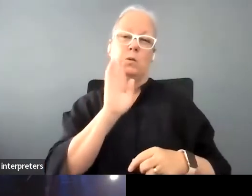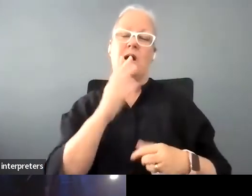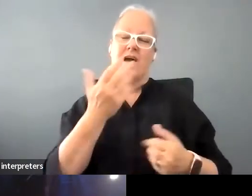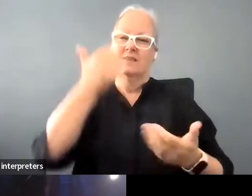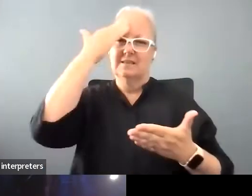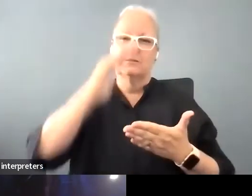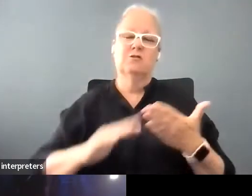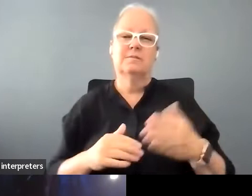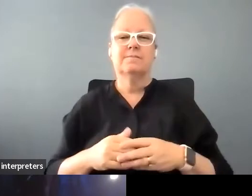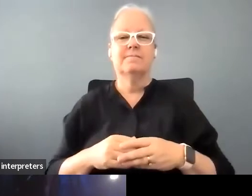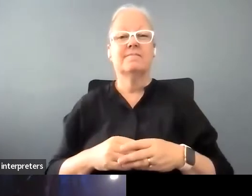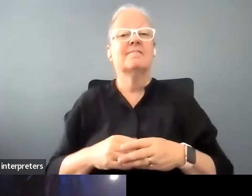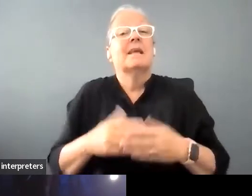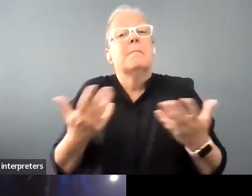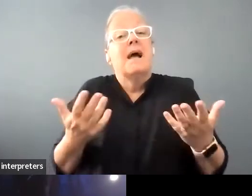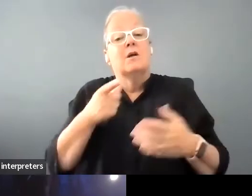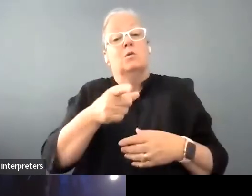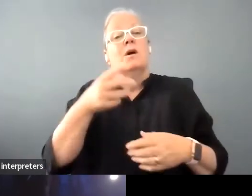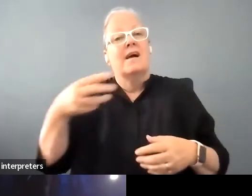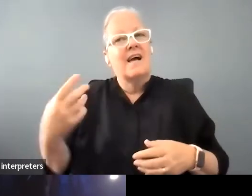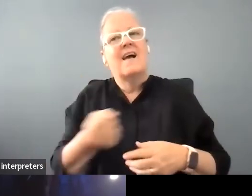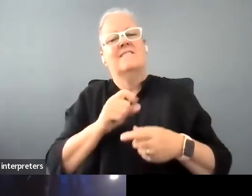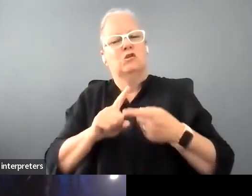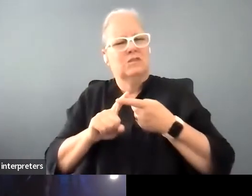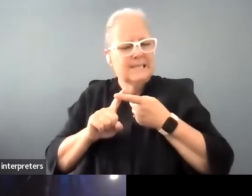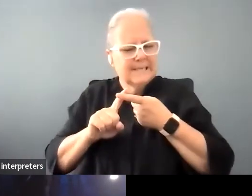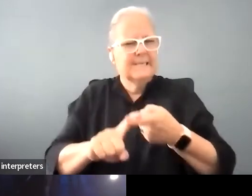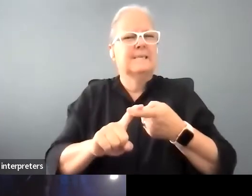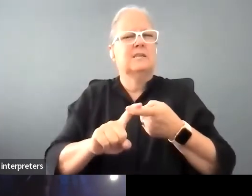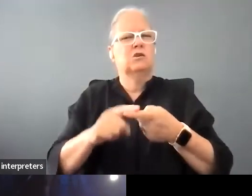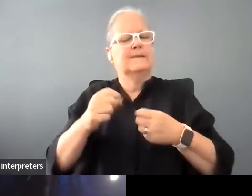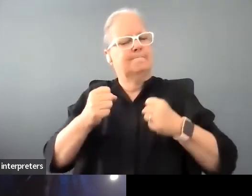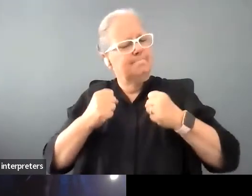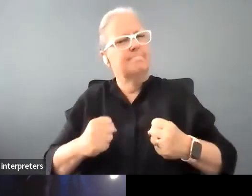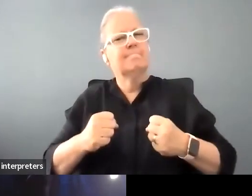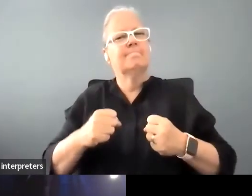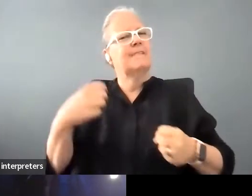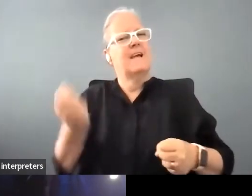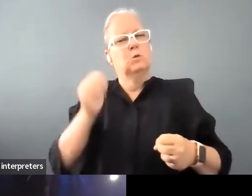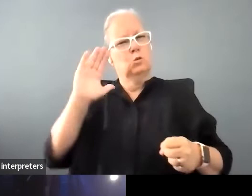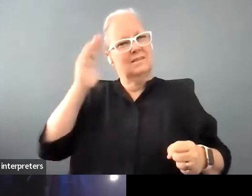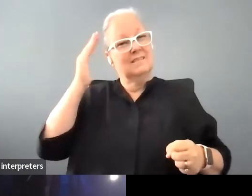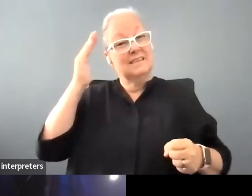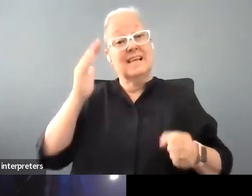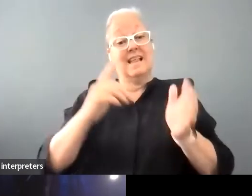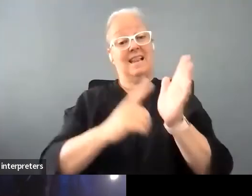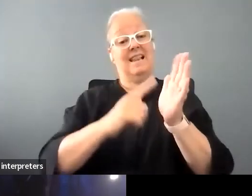something that you have to stay really adamant about and Lesley's the perfect example